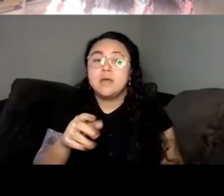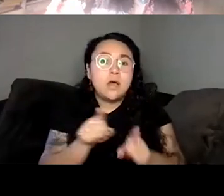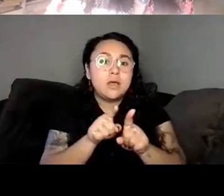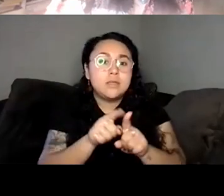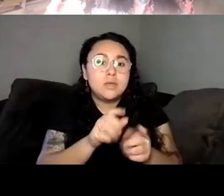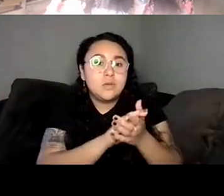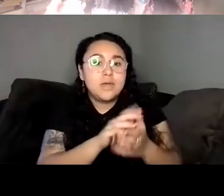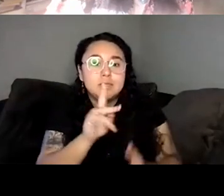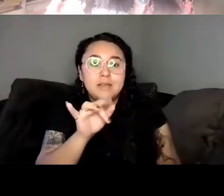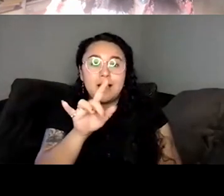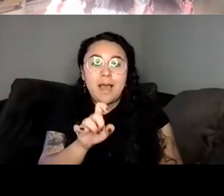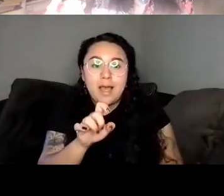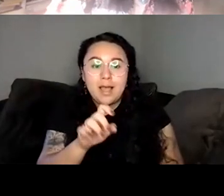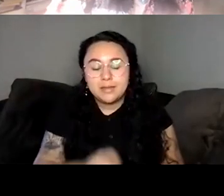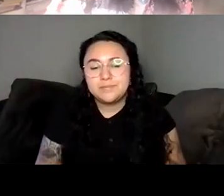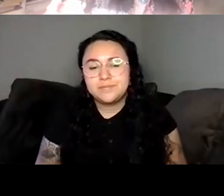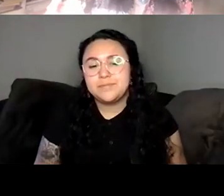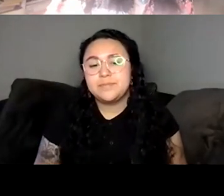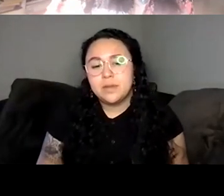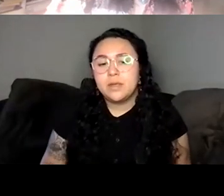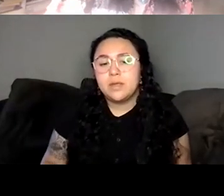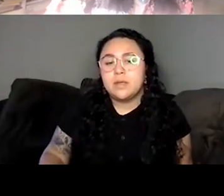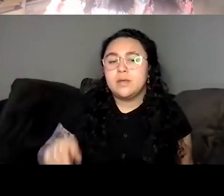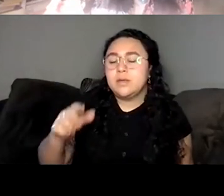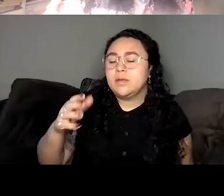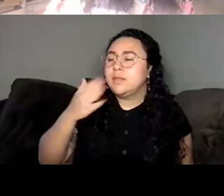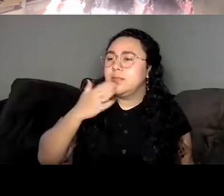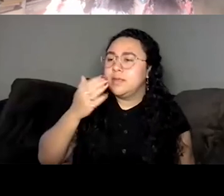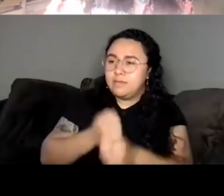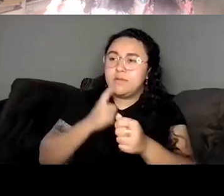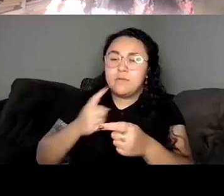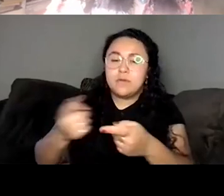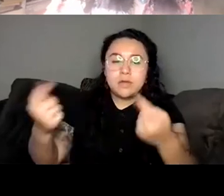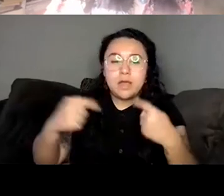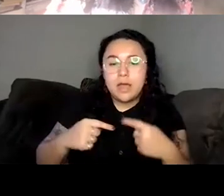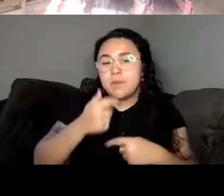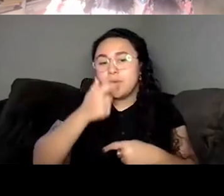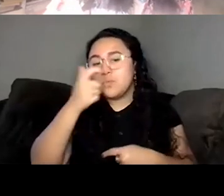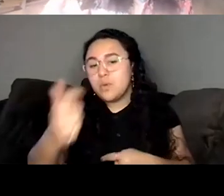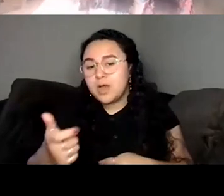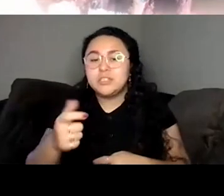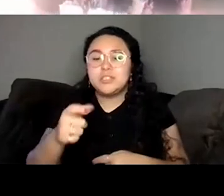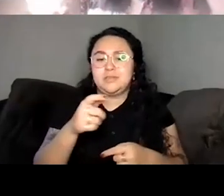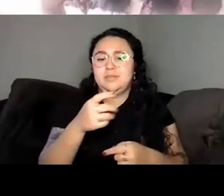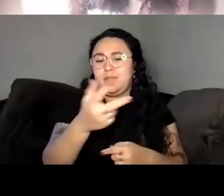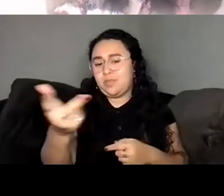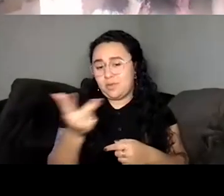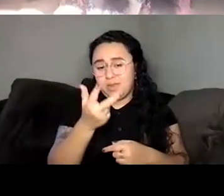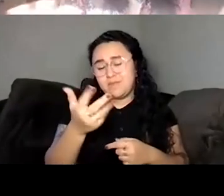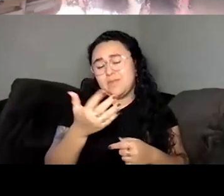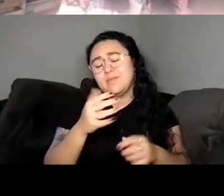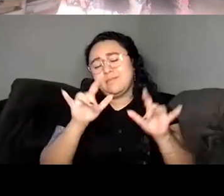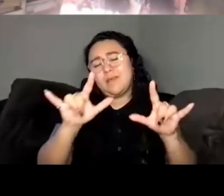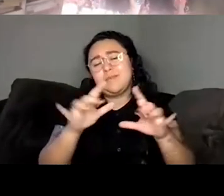Saba Ahmed Thank you everyone for being here. Thank Lily Philpott you for tuning in. Take care. I love you so much.